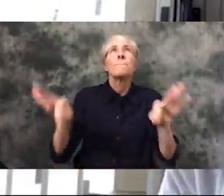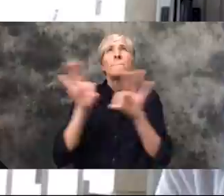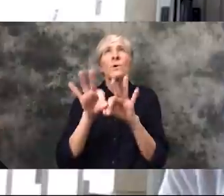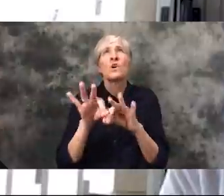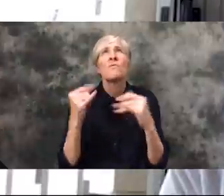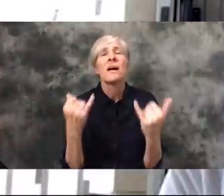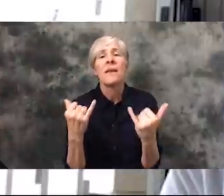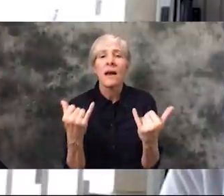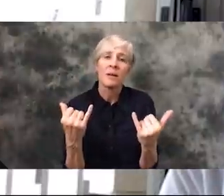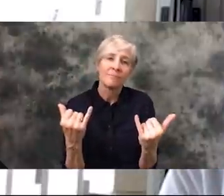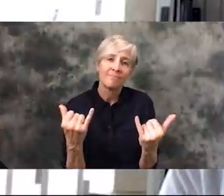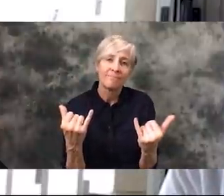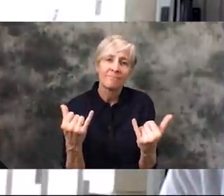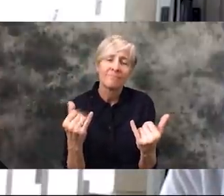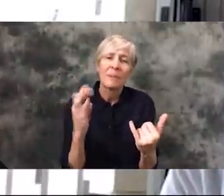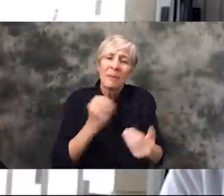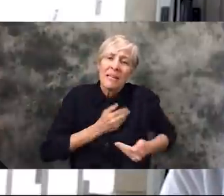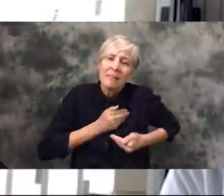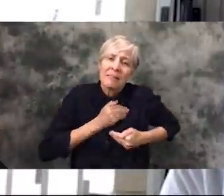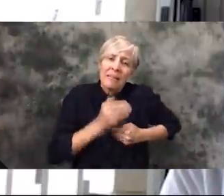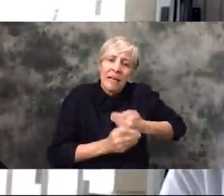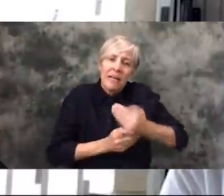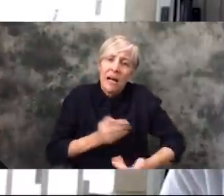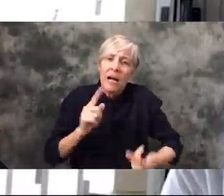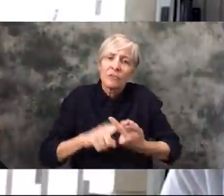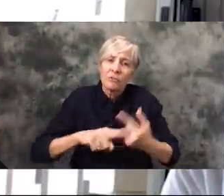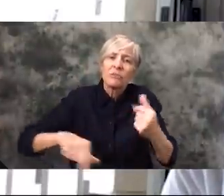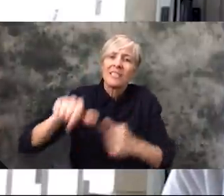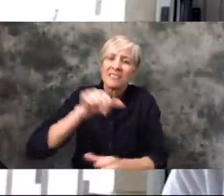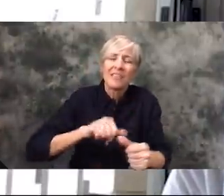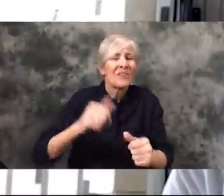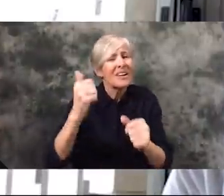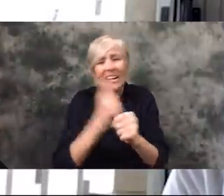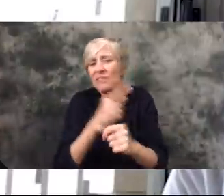thing at the moment is just to be kind to each other. Like everyone's struggling